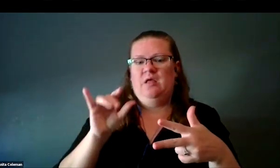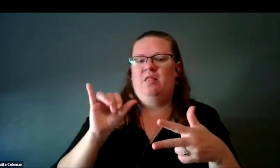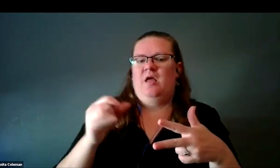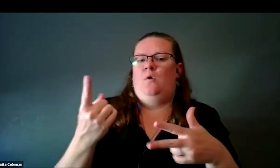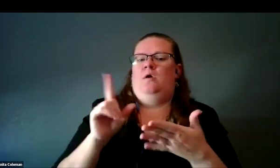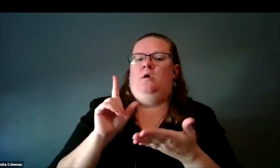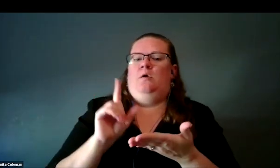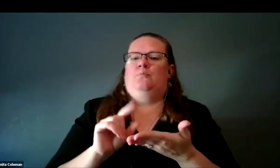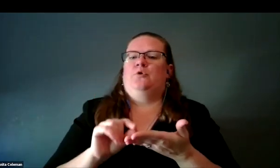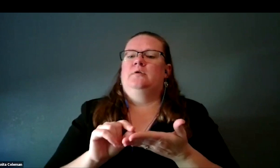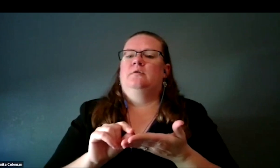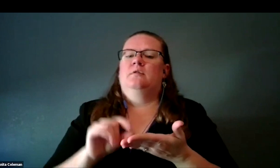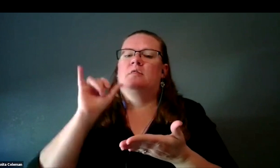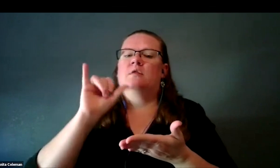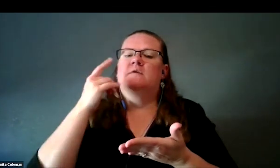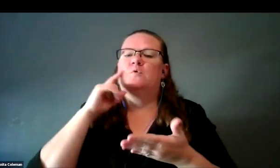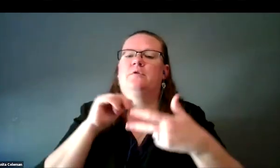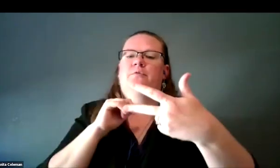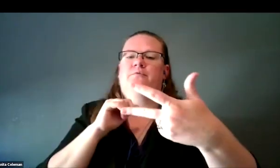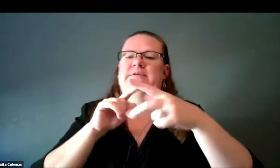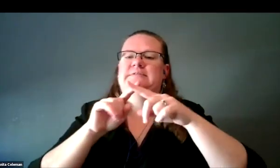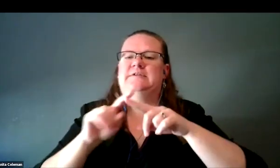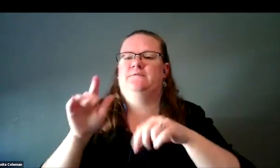we printed it in blue, are the three textures,